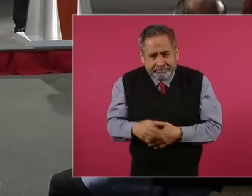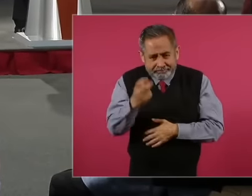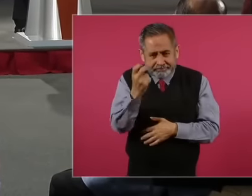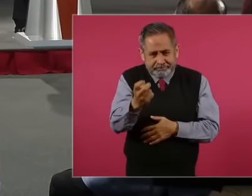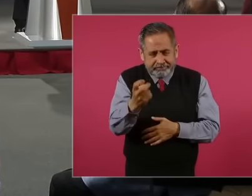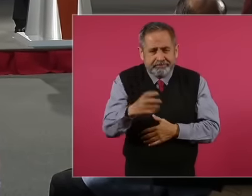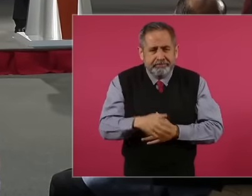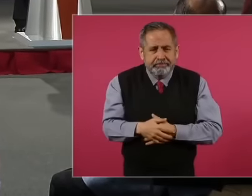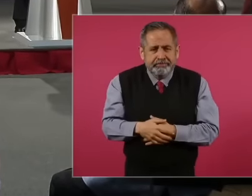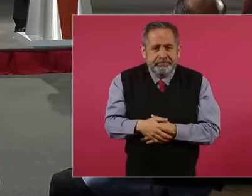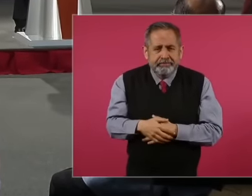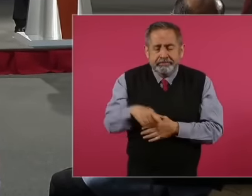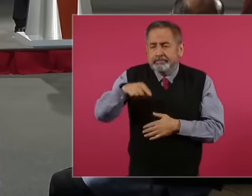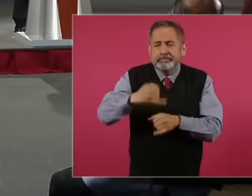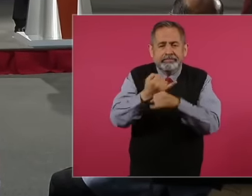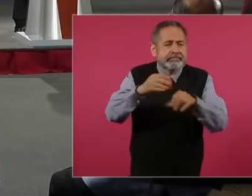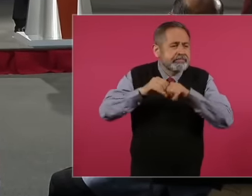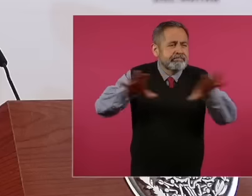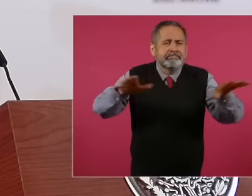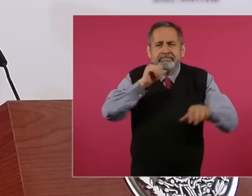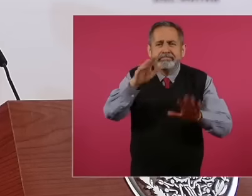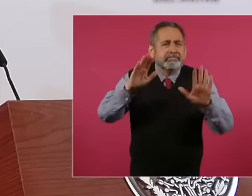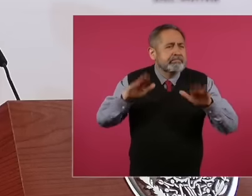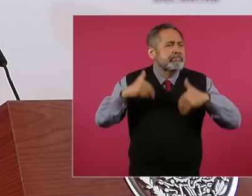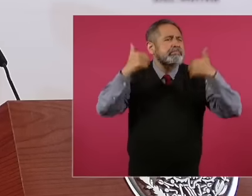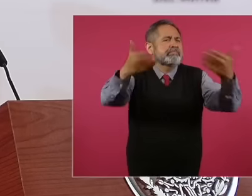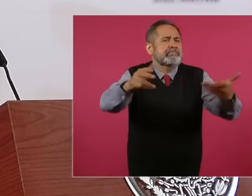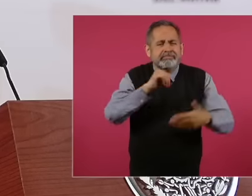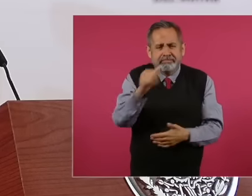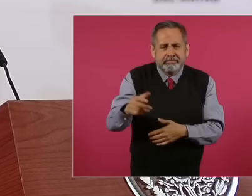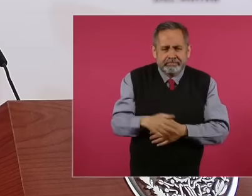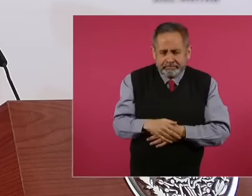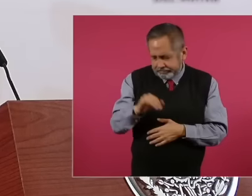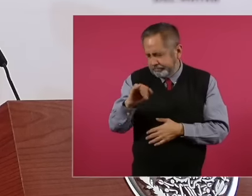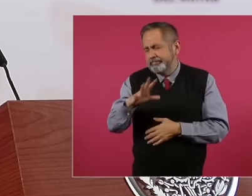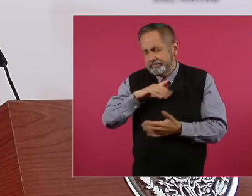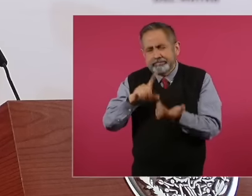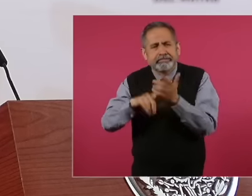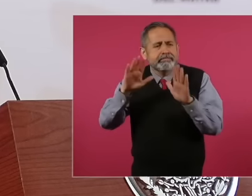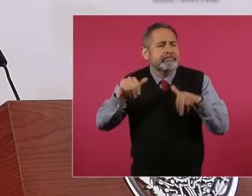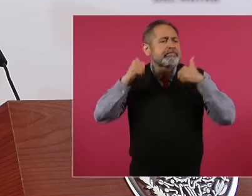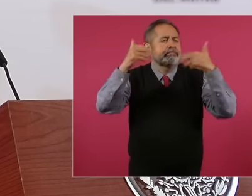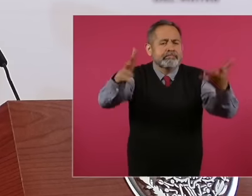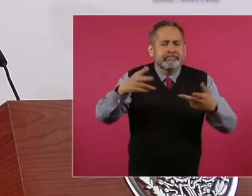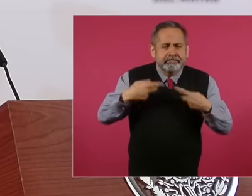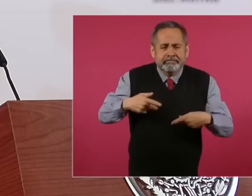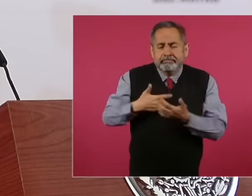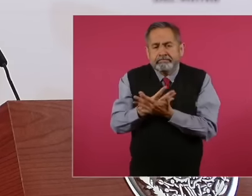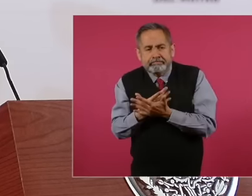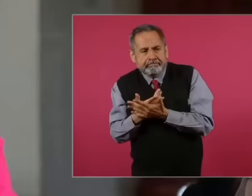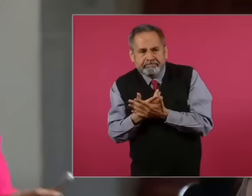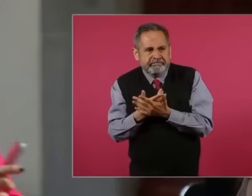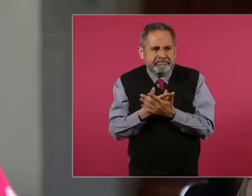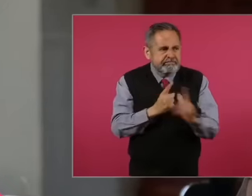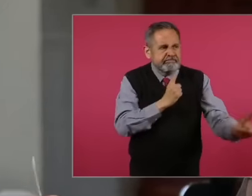does not come out of the networks. Of course it comes out of the networks. Of course, there are people outside waiting for attack me